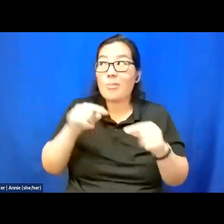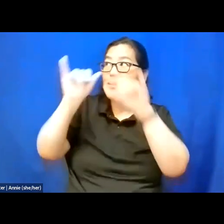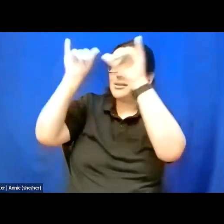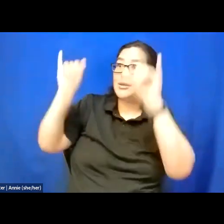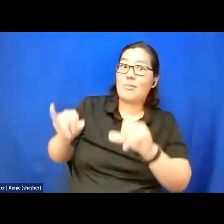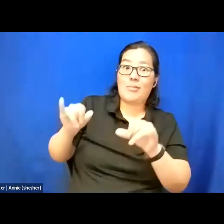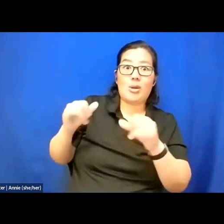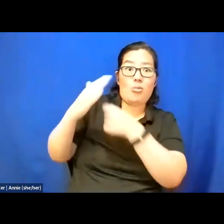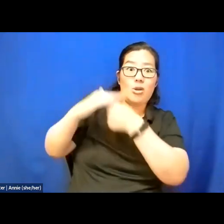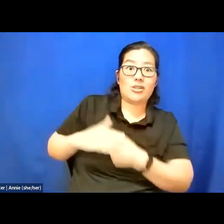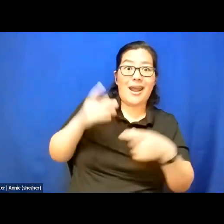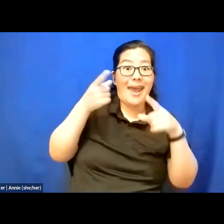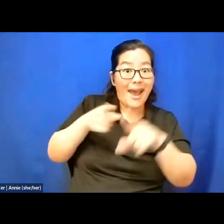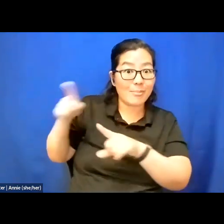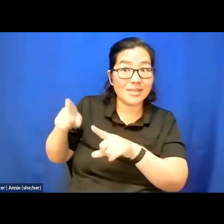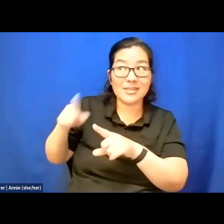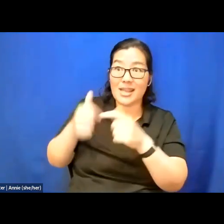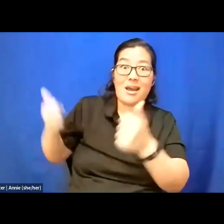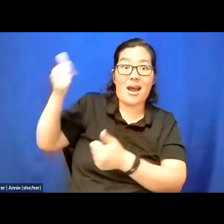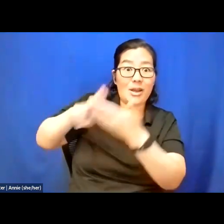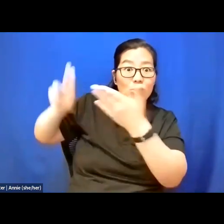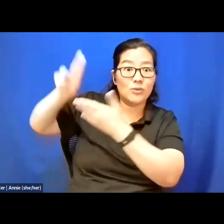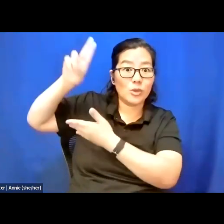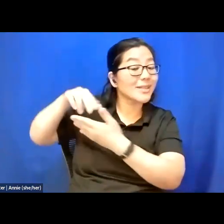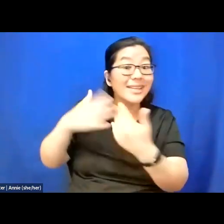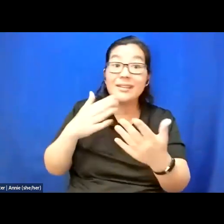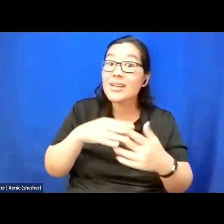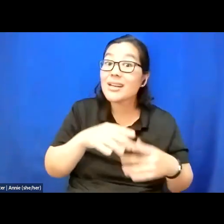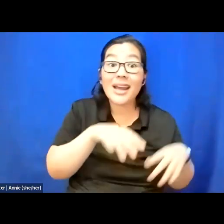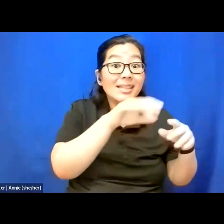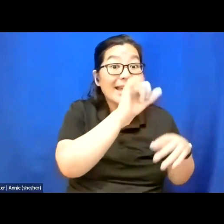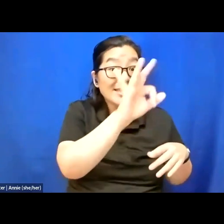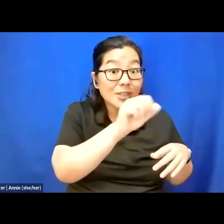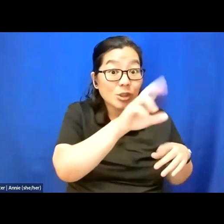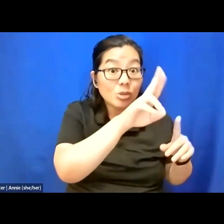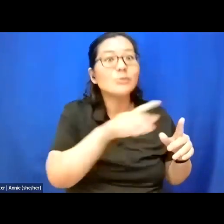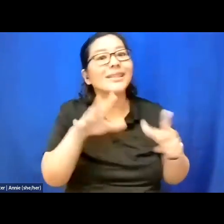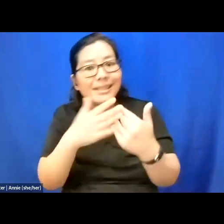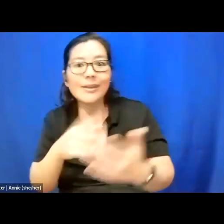even at San Francisco State, even at the Longmore Institute. This month has been a challenge.